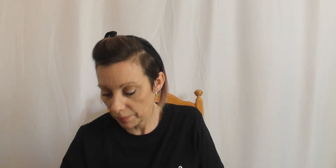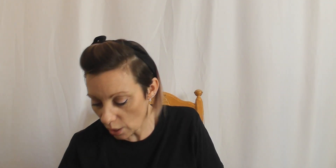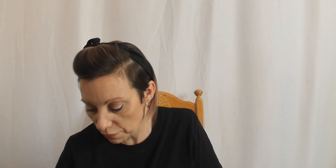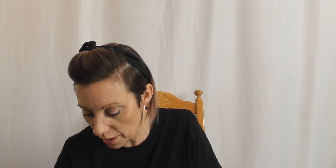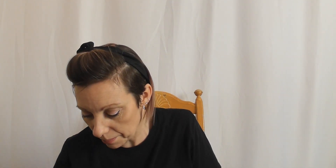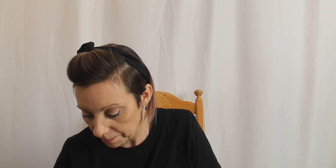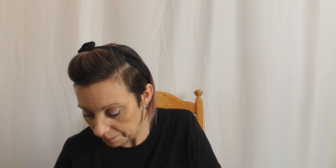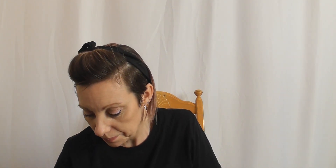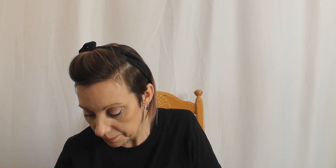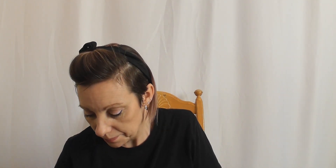Oh little bit further.